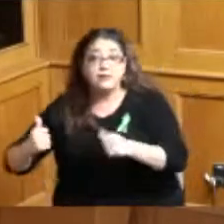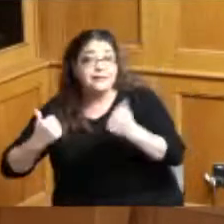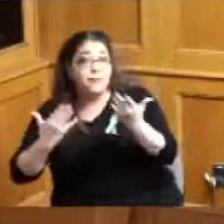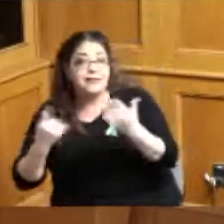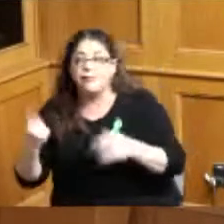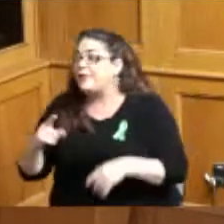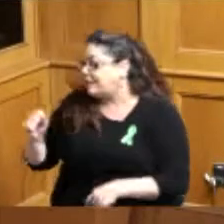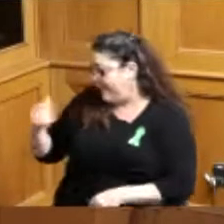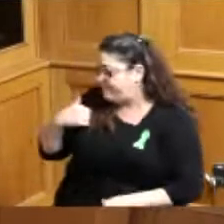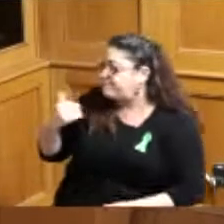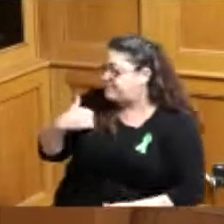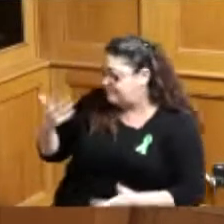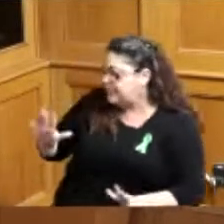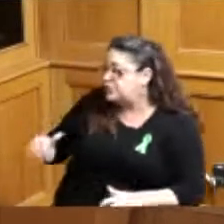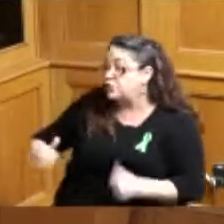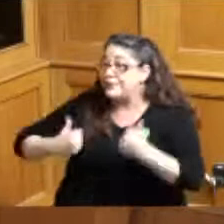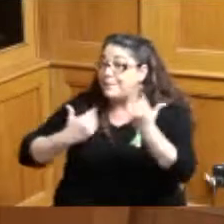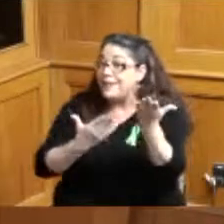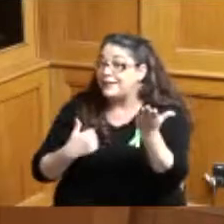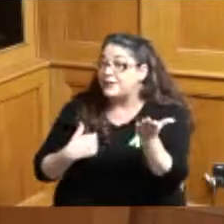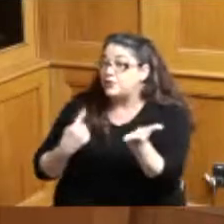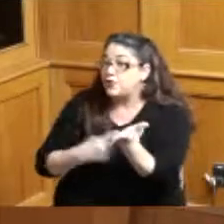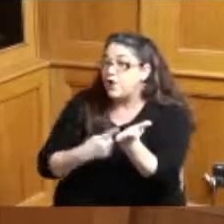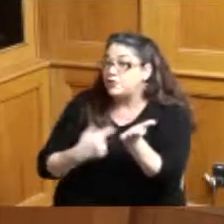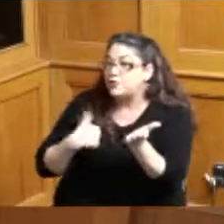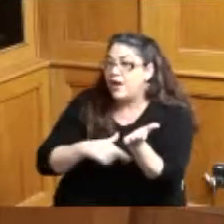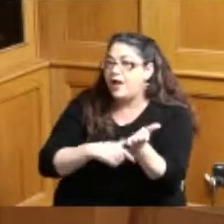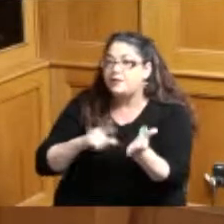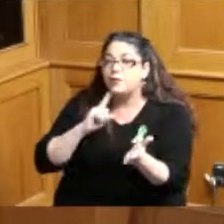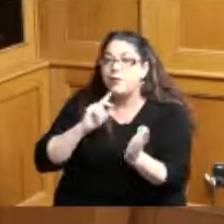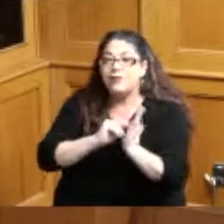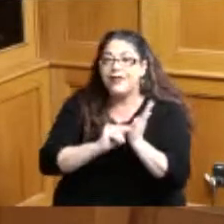okay I wanted to say yeah it's good to talk to us we'll take notes but yeah okay great